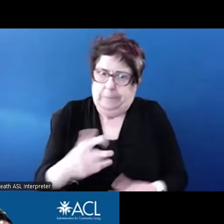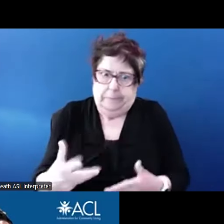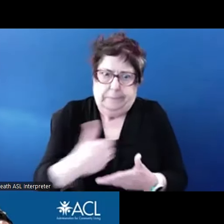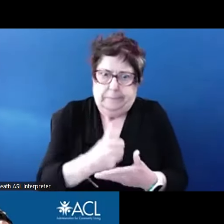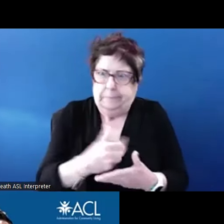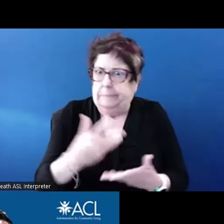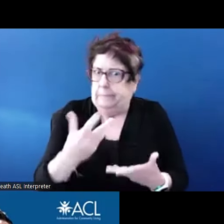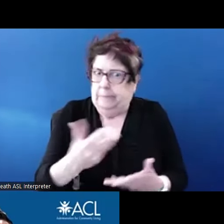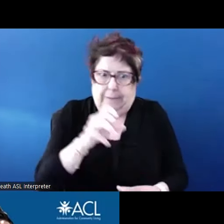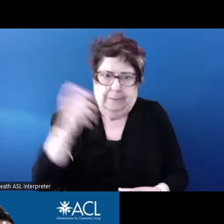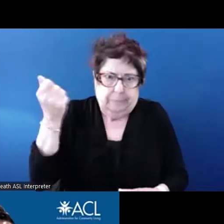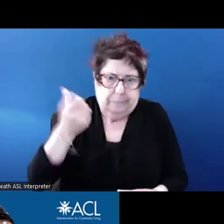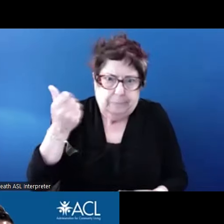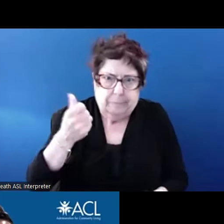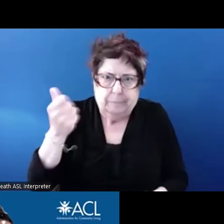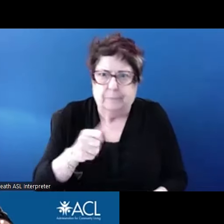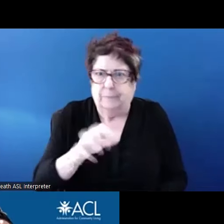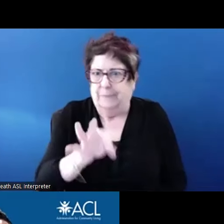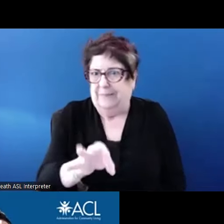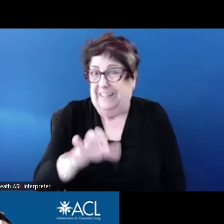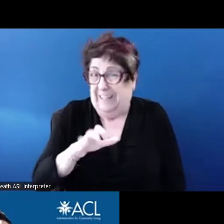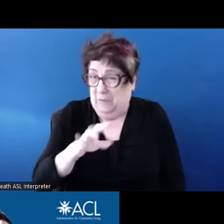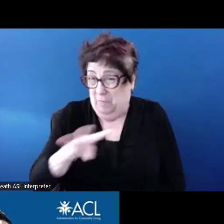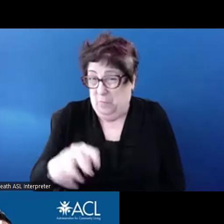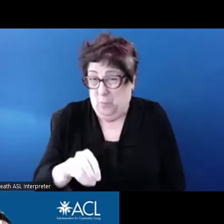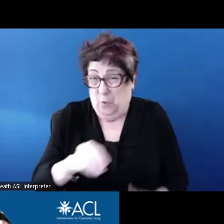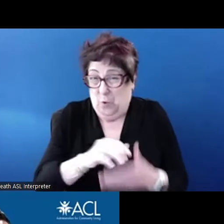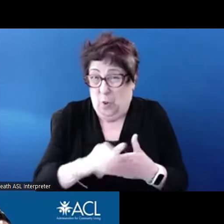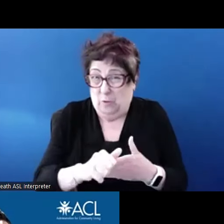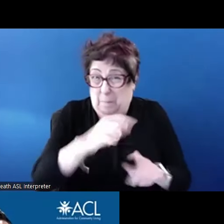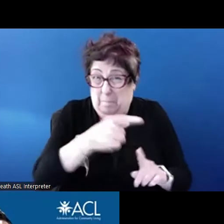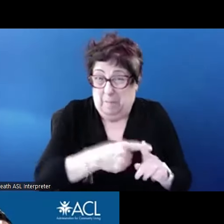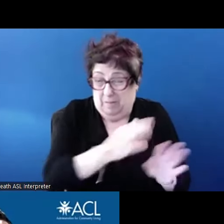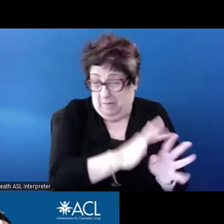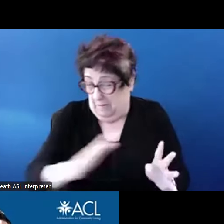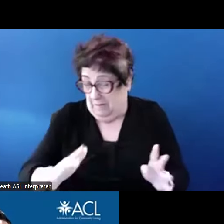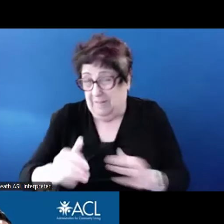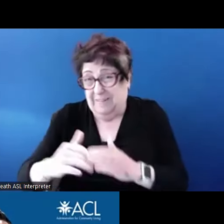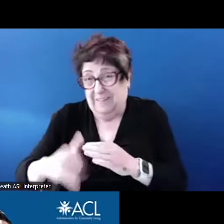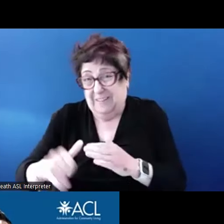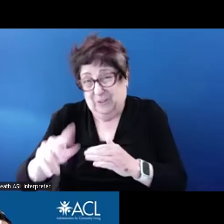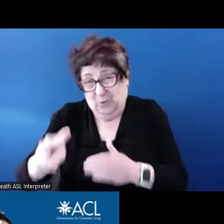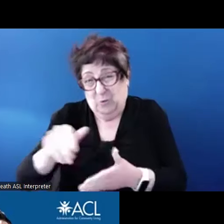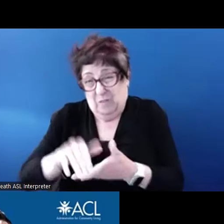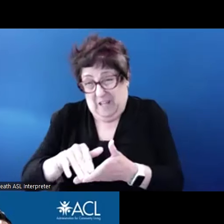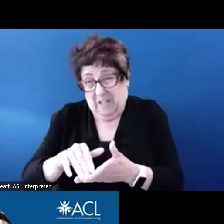receiving incomes around 900 to less than 2000 a month when combined with the voucher income